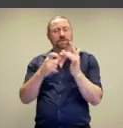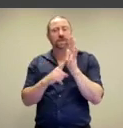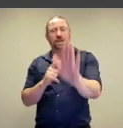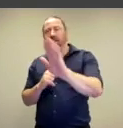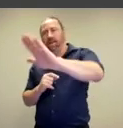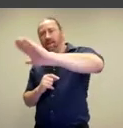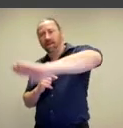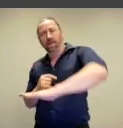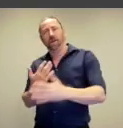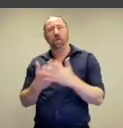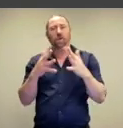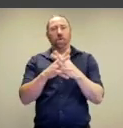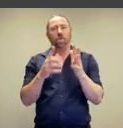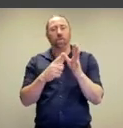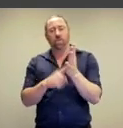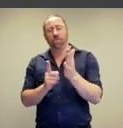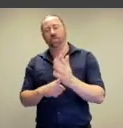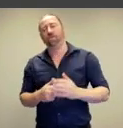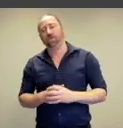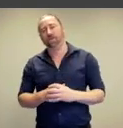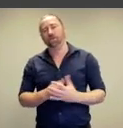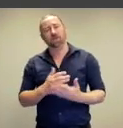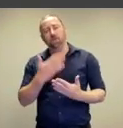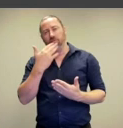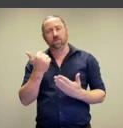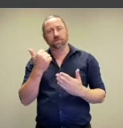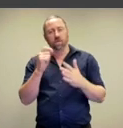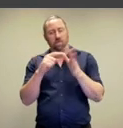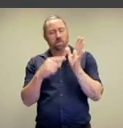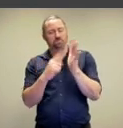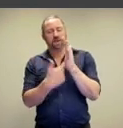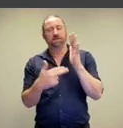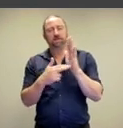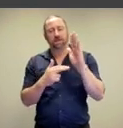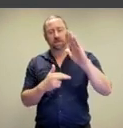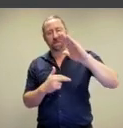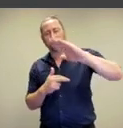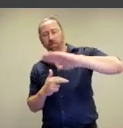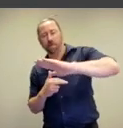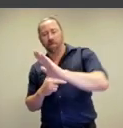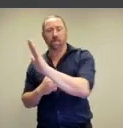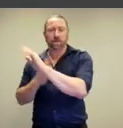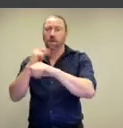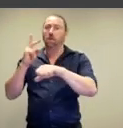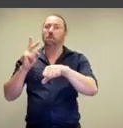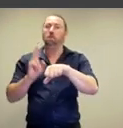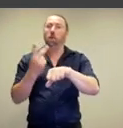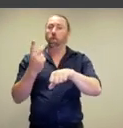directly onto the wall, in quite beautiful